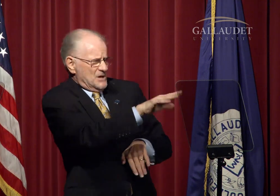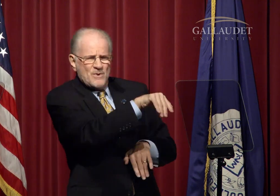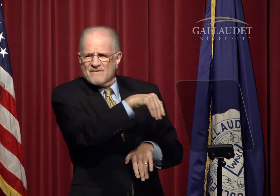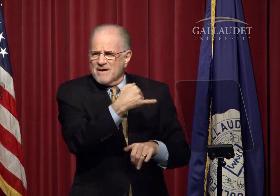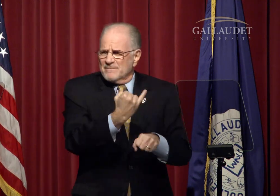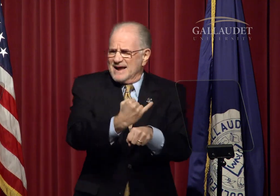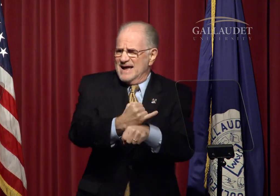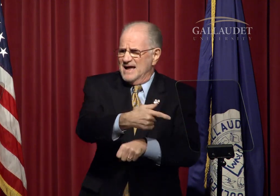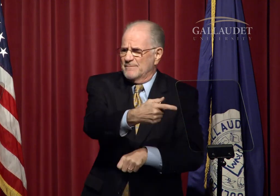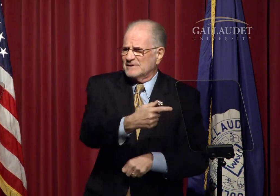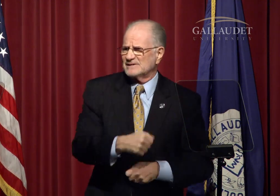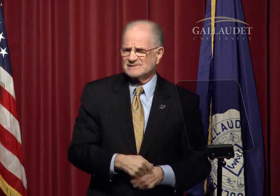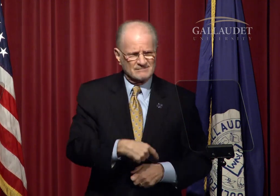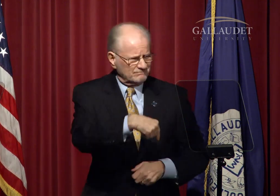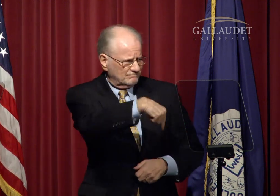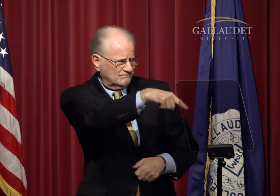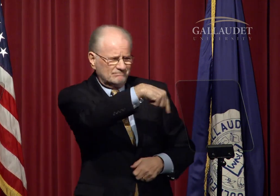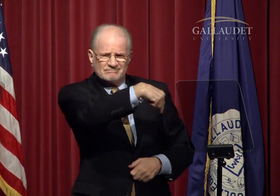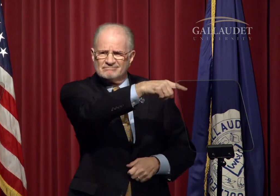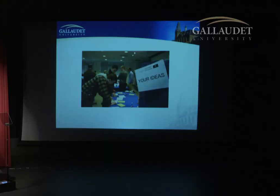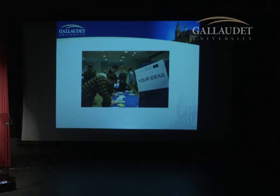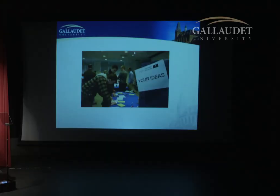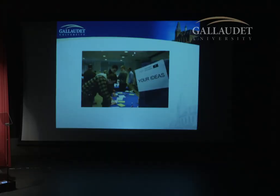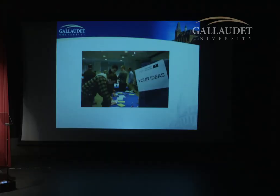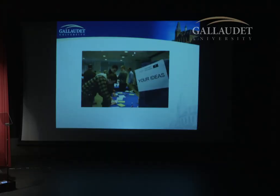will be just steps away from campus.